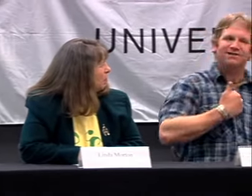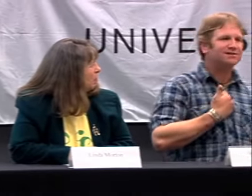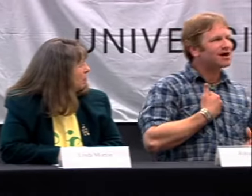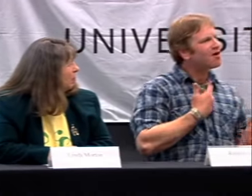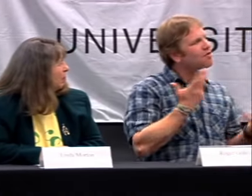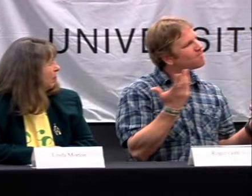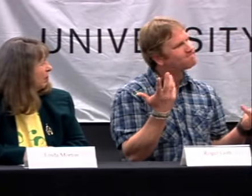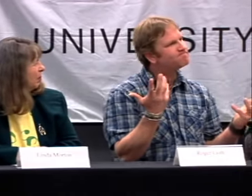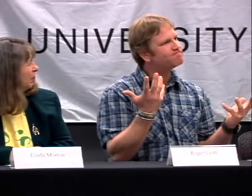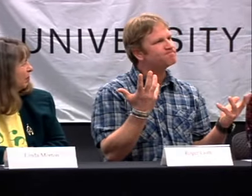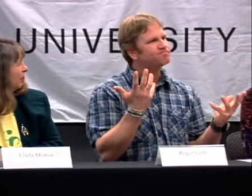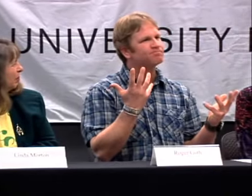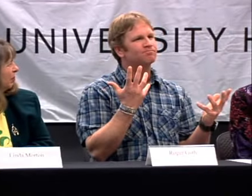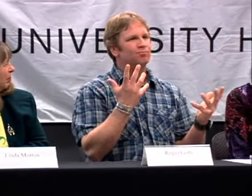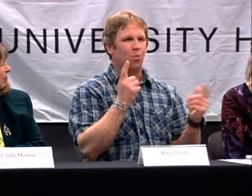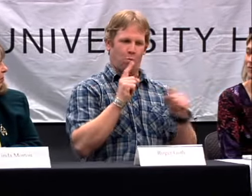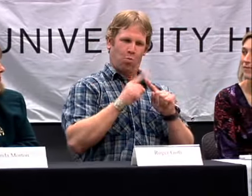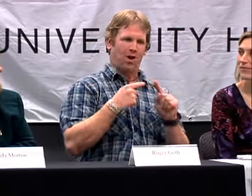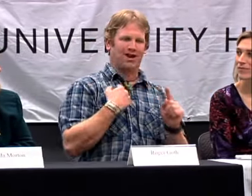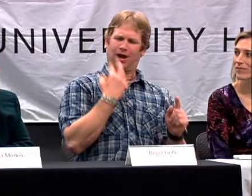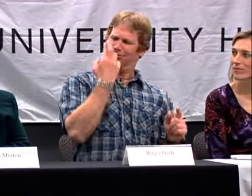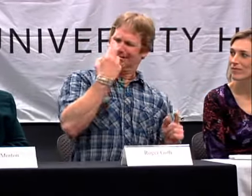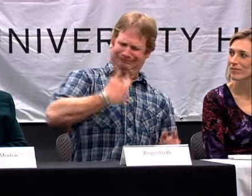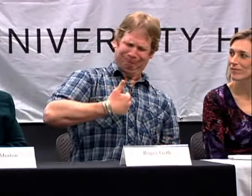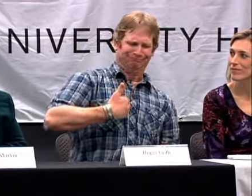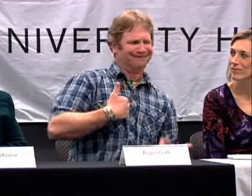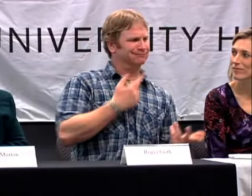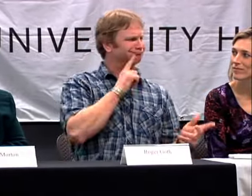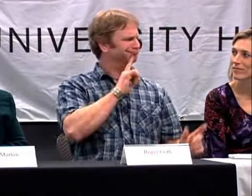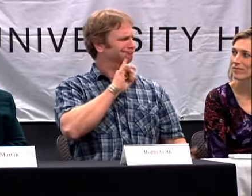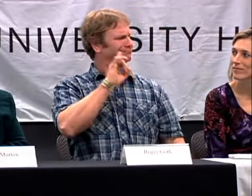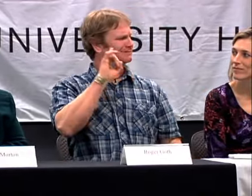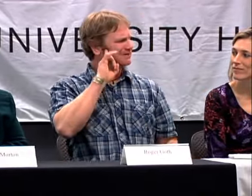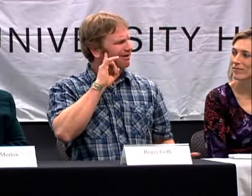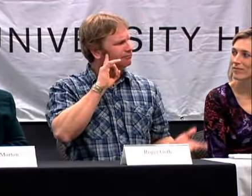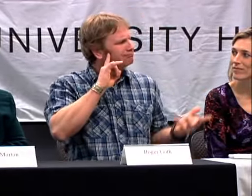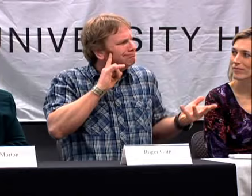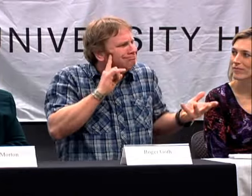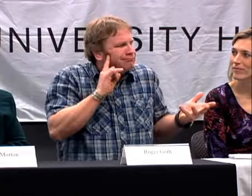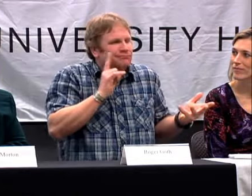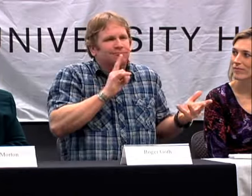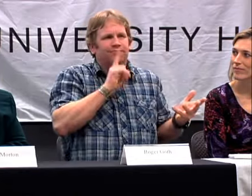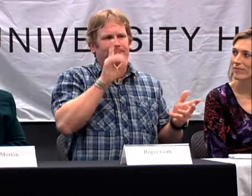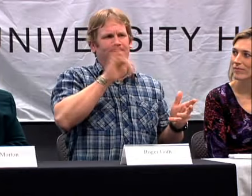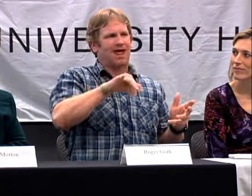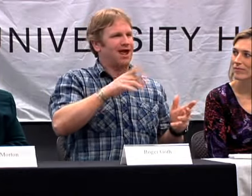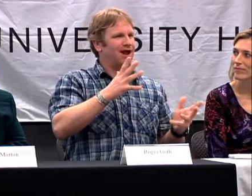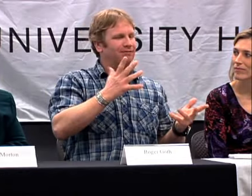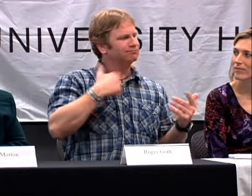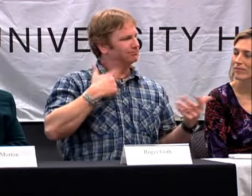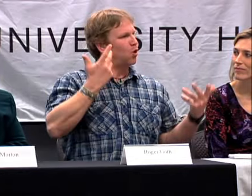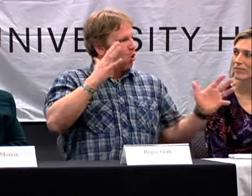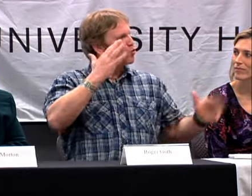FOR ME I ALREADY KNEW ABOUT DEAFNESS, ABOUT MY IDENTITY,